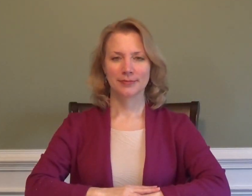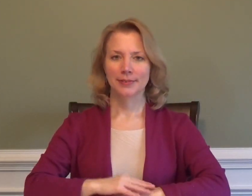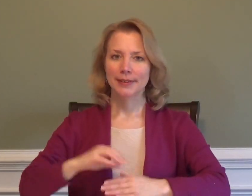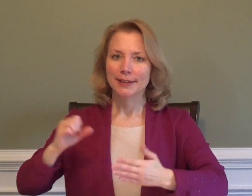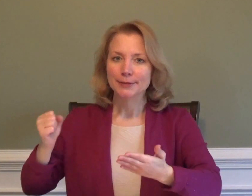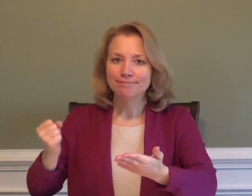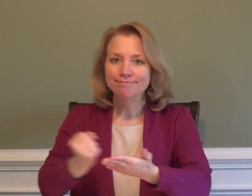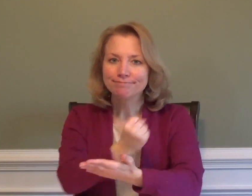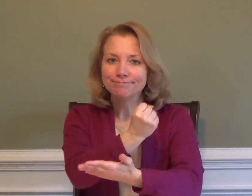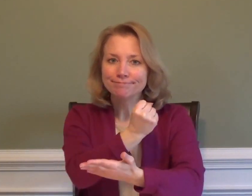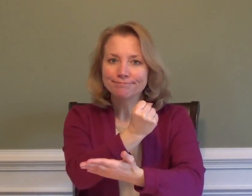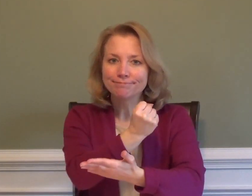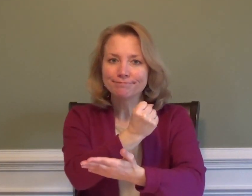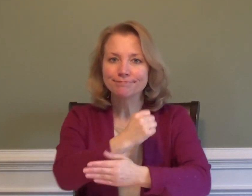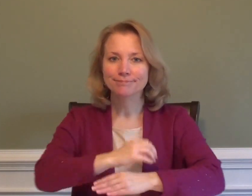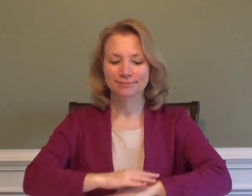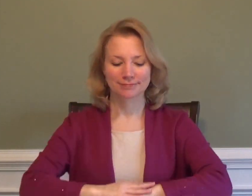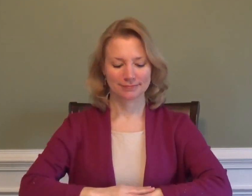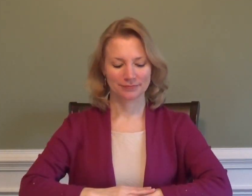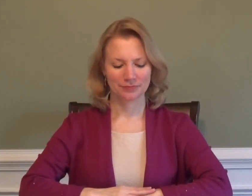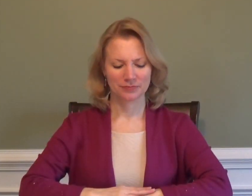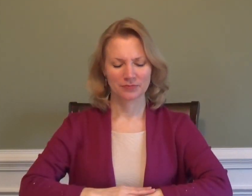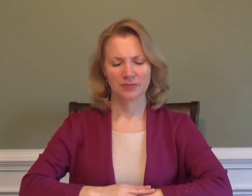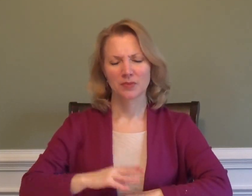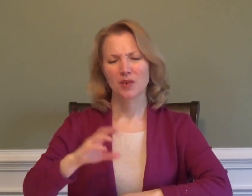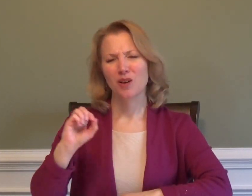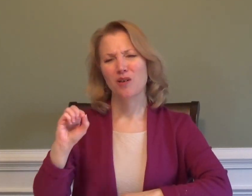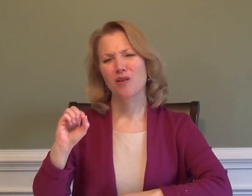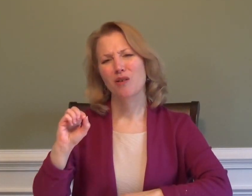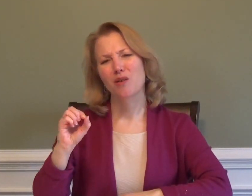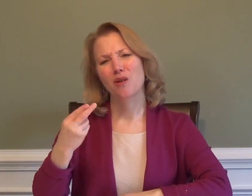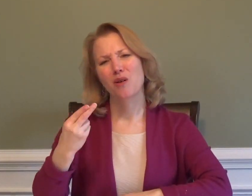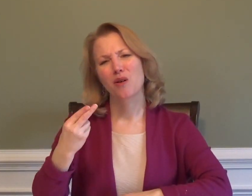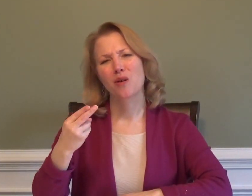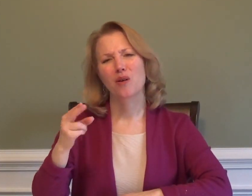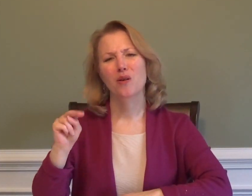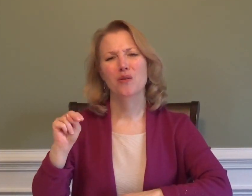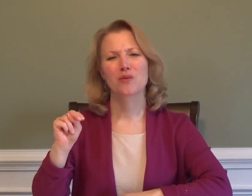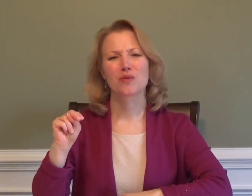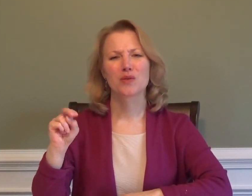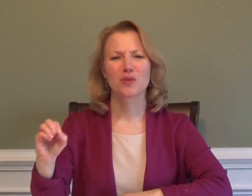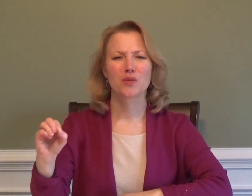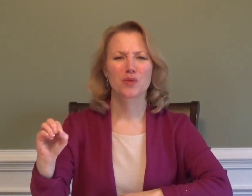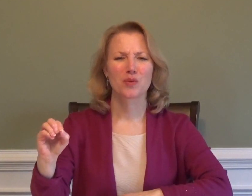SHUCKS fs-OH+NO